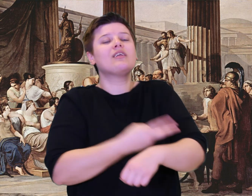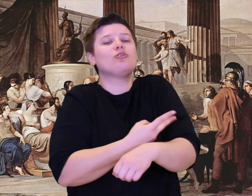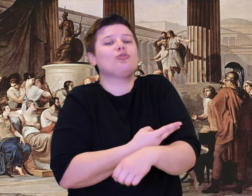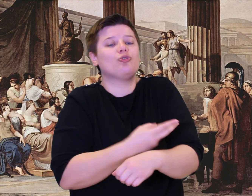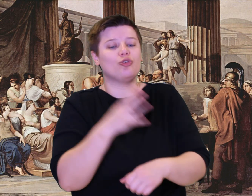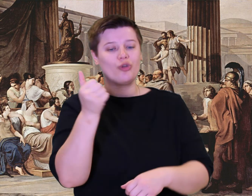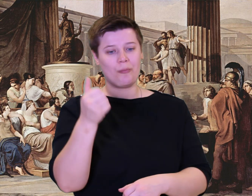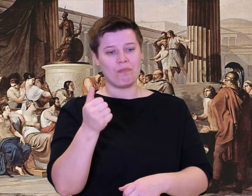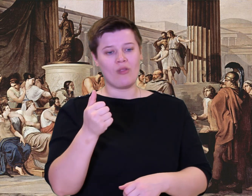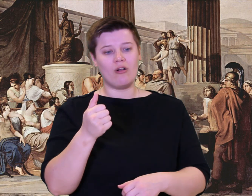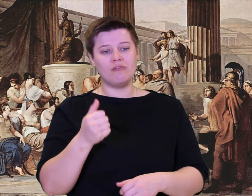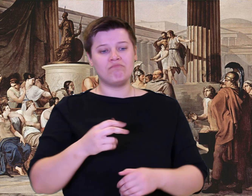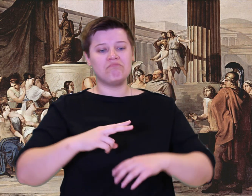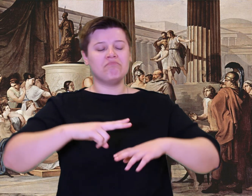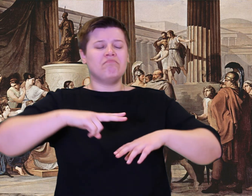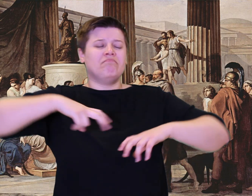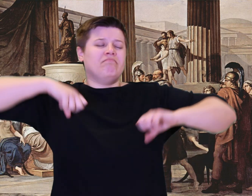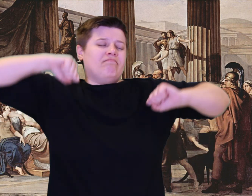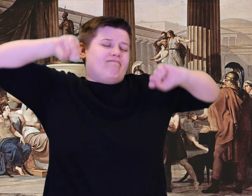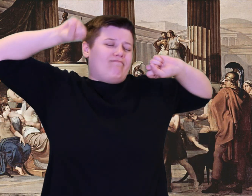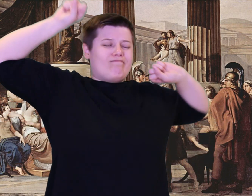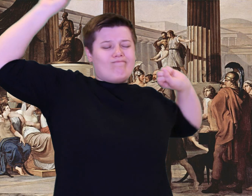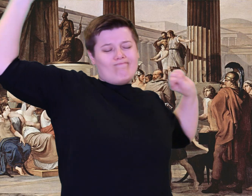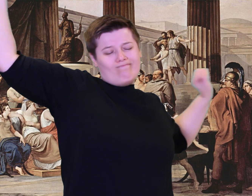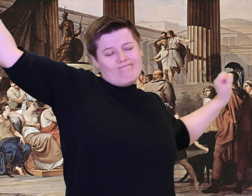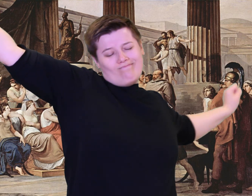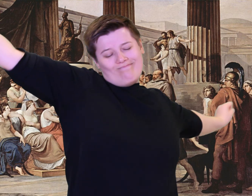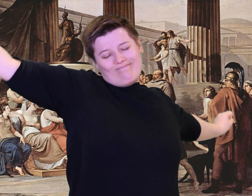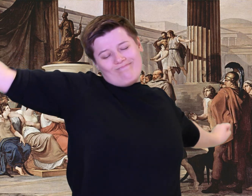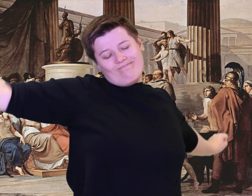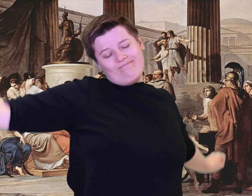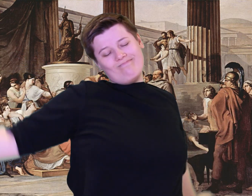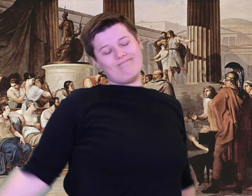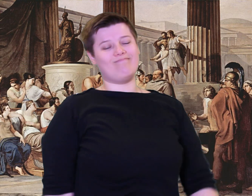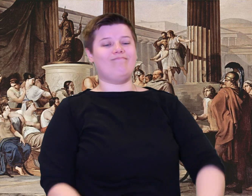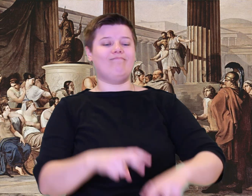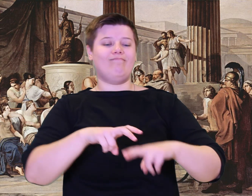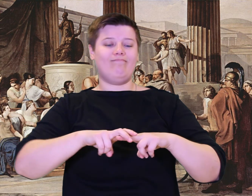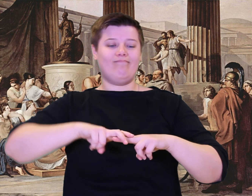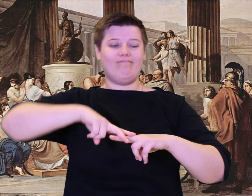When the Cyclops had filled his massive belly with his meal of human meats and